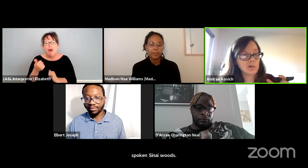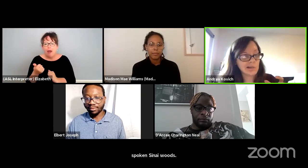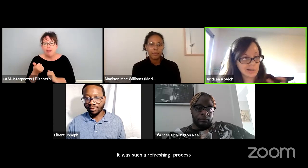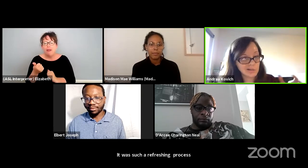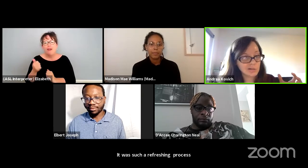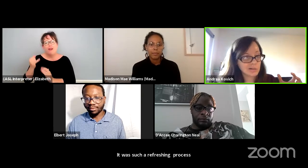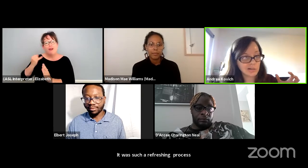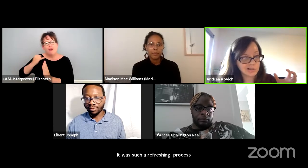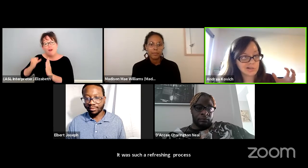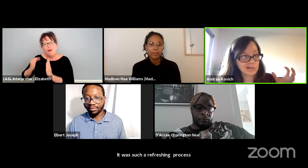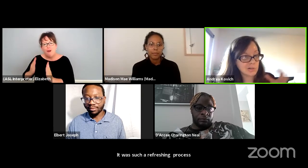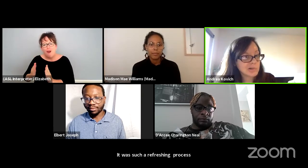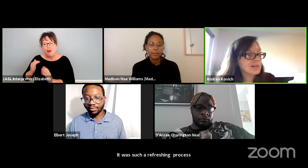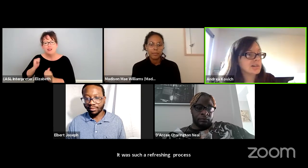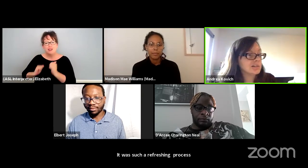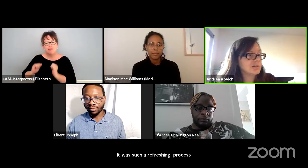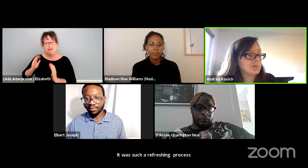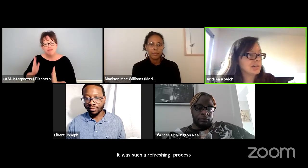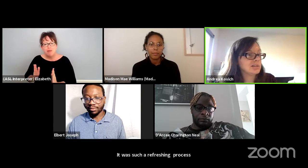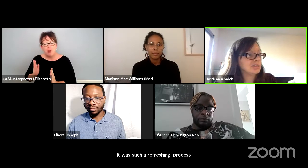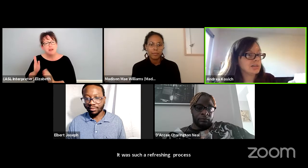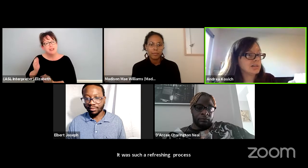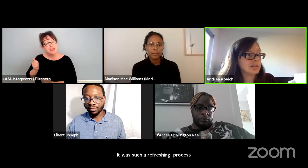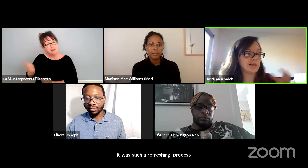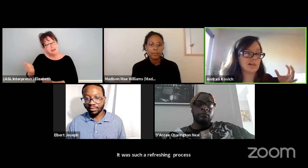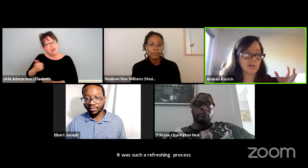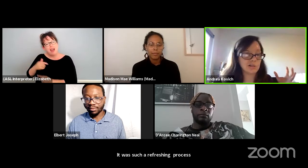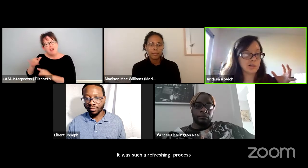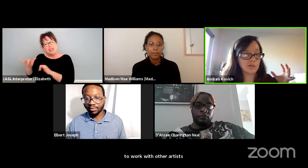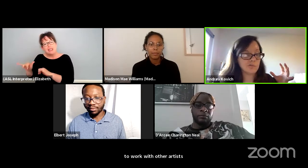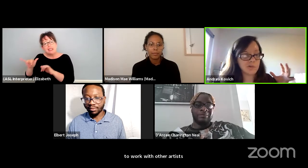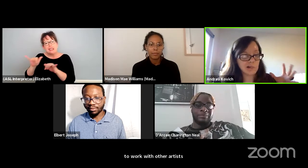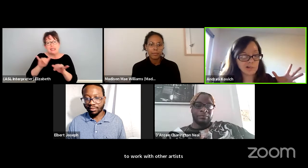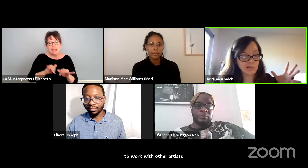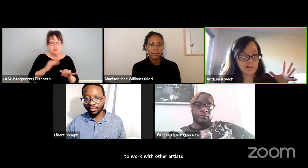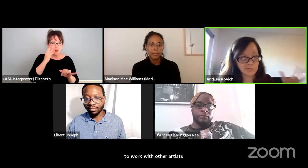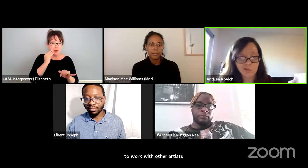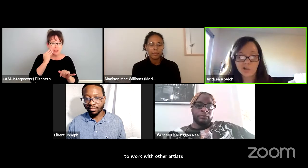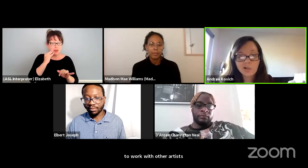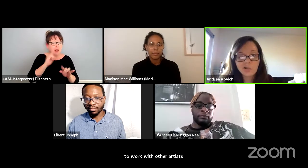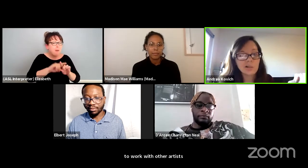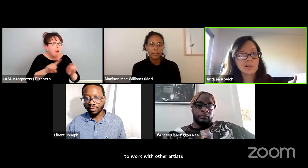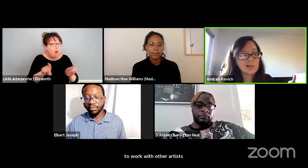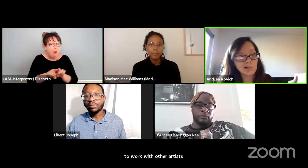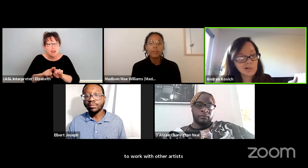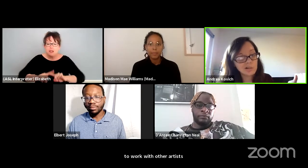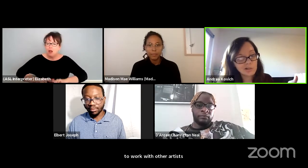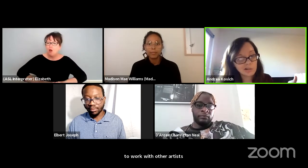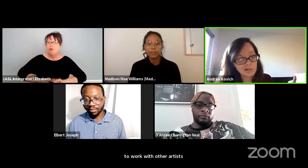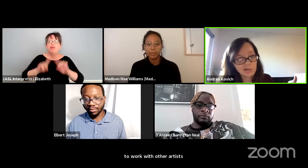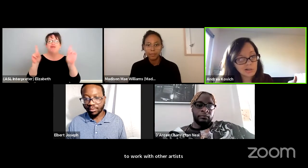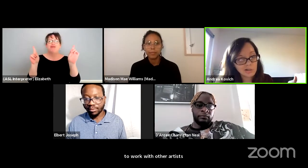artists who had like similar experiences and also very different experiences.